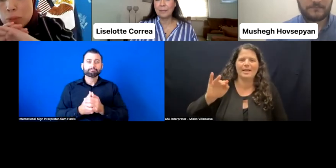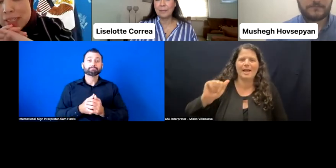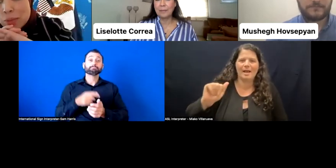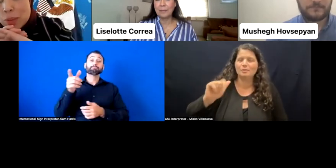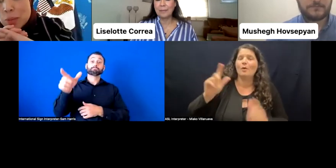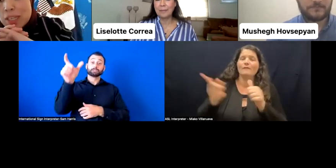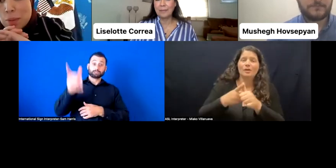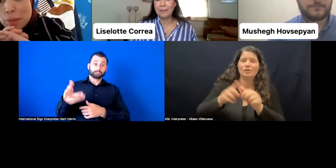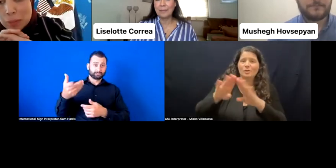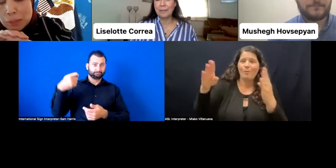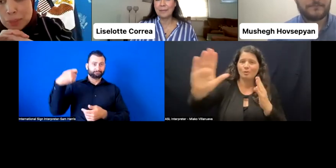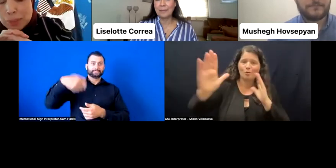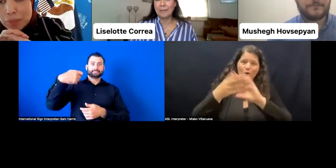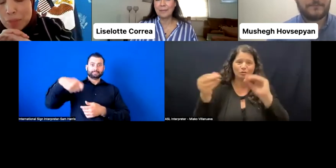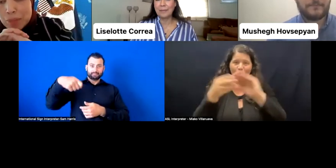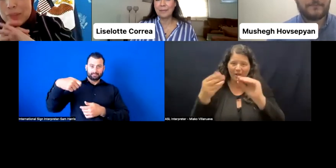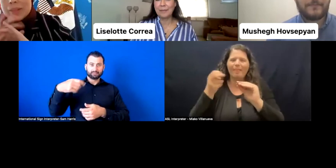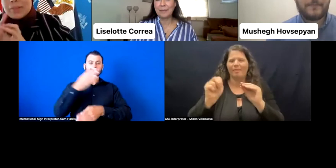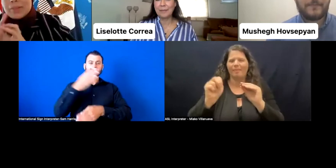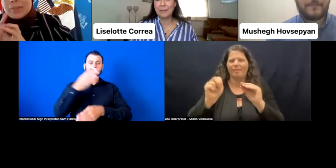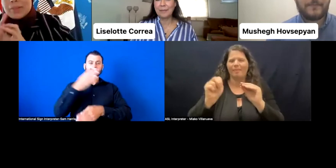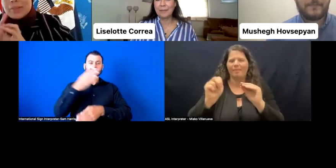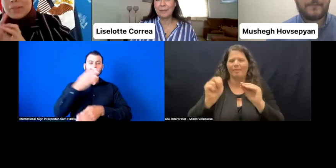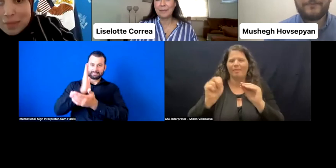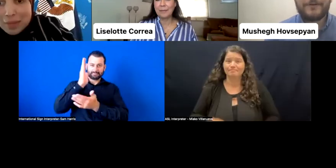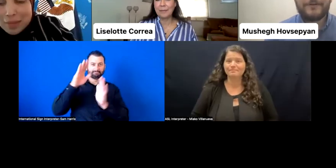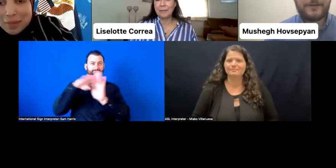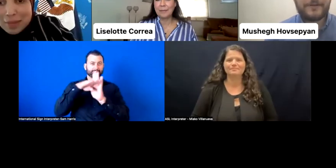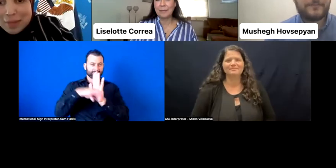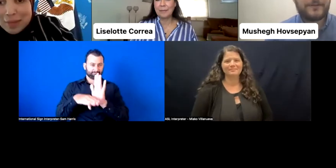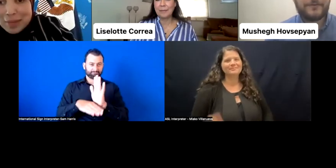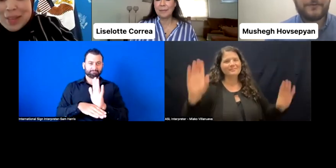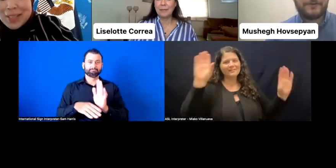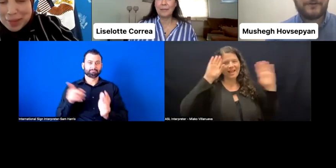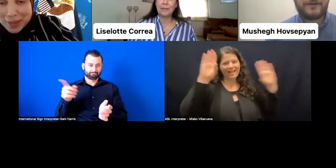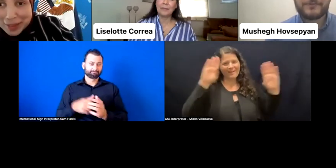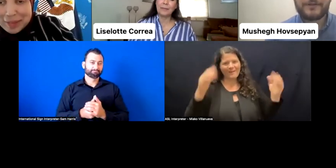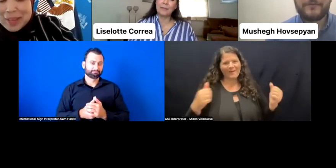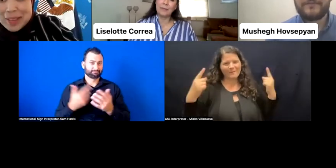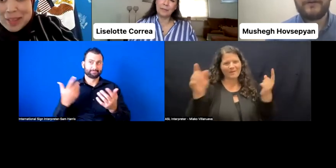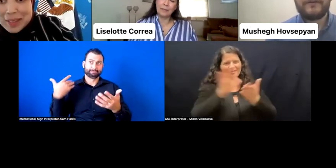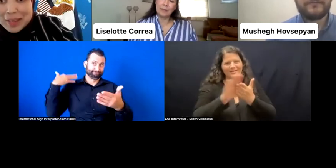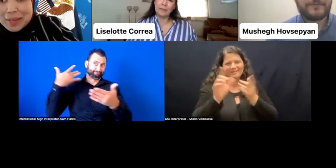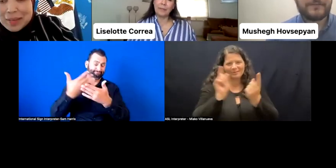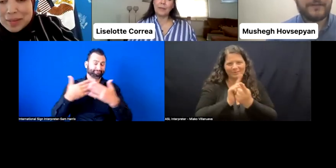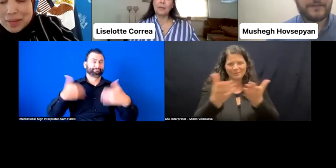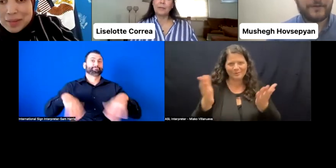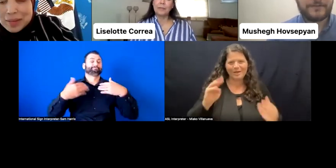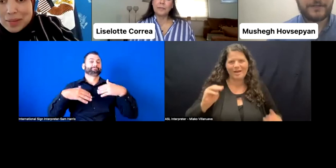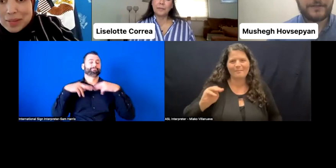ask-- we'll take it from there. Hi everyone. Nice to meet you all. I'm Mushegh Hovsepyan from Disability Rights Agenda